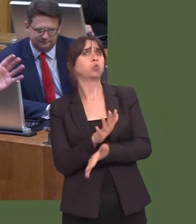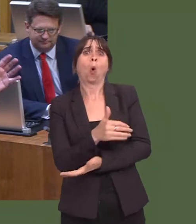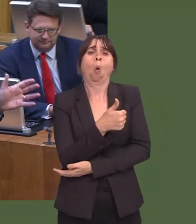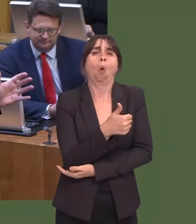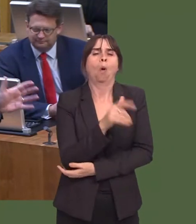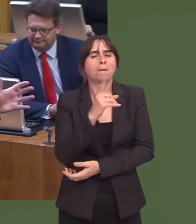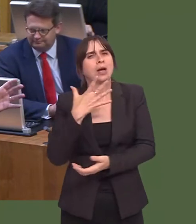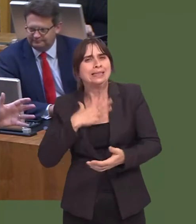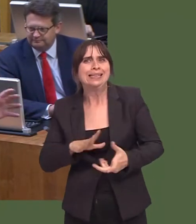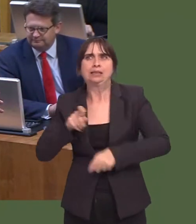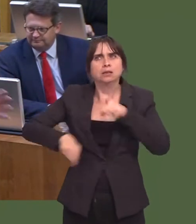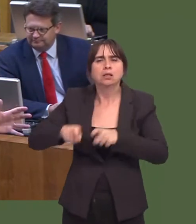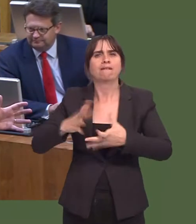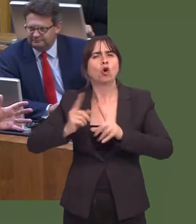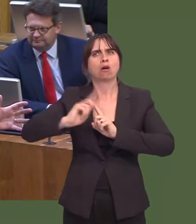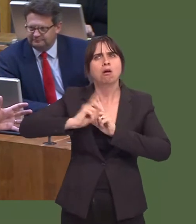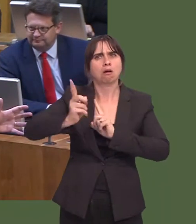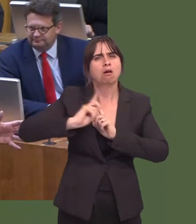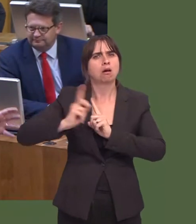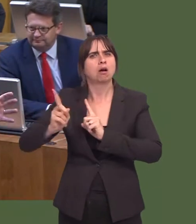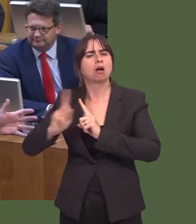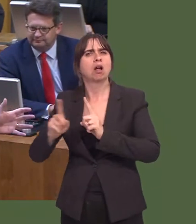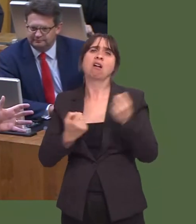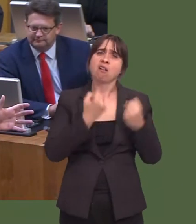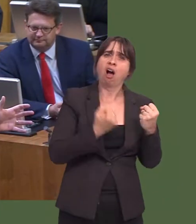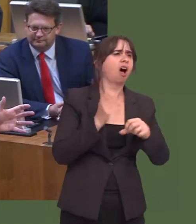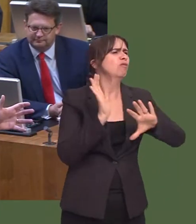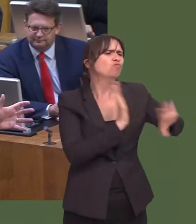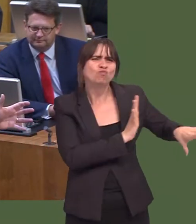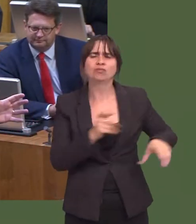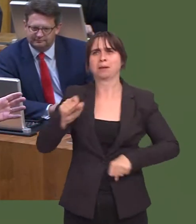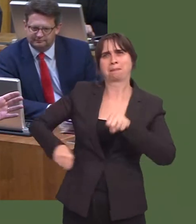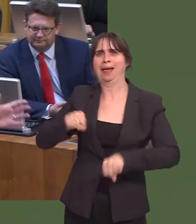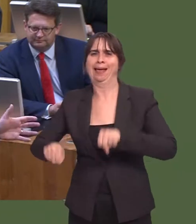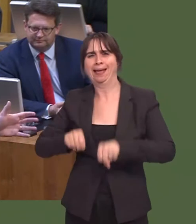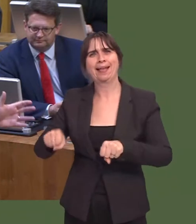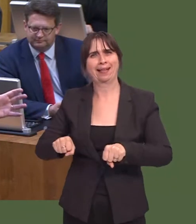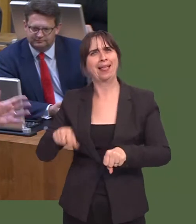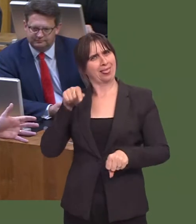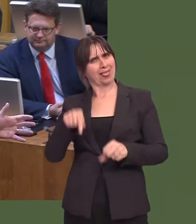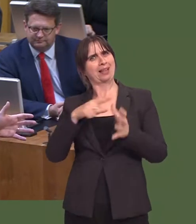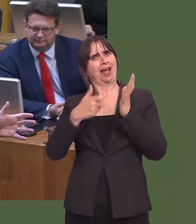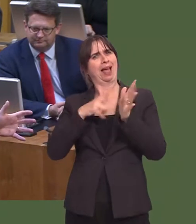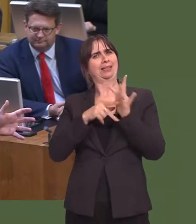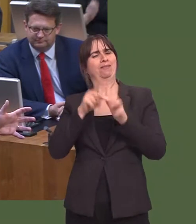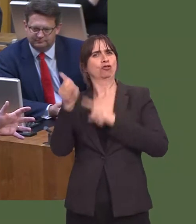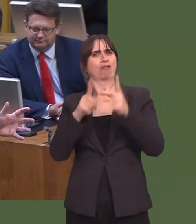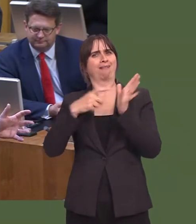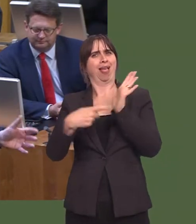as an integral part of the transport system, if I can put it that way. Thatís what the active travel Act was designed to do, and thatís why itís so important